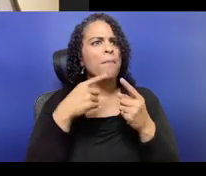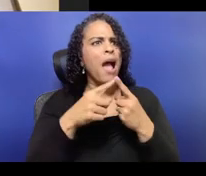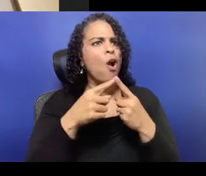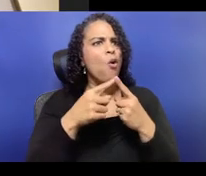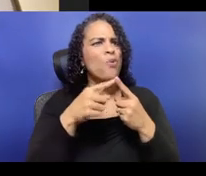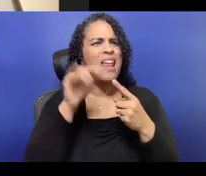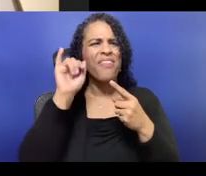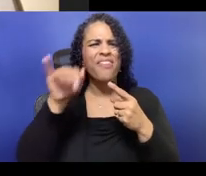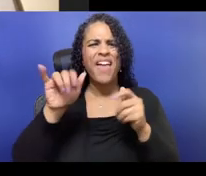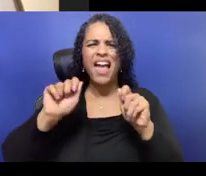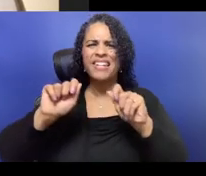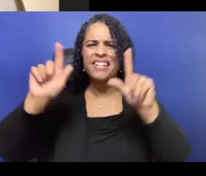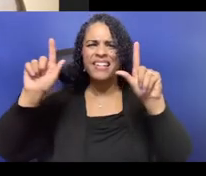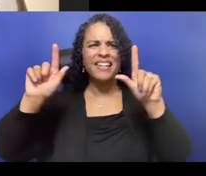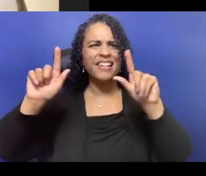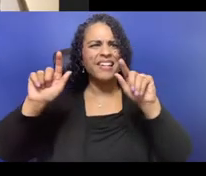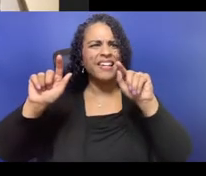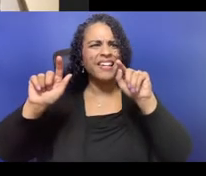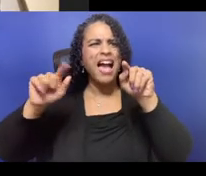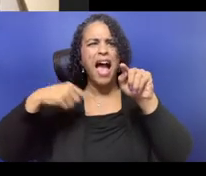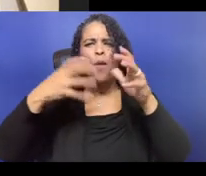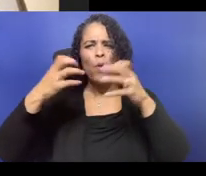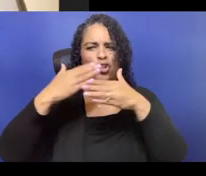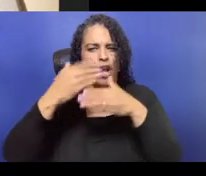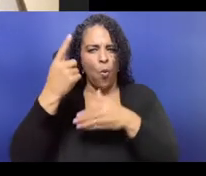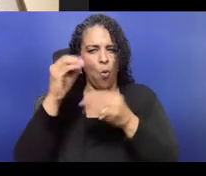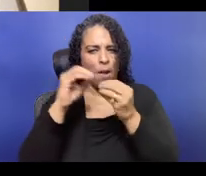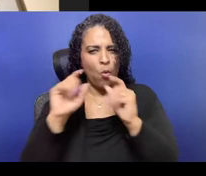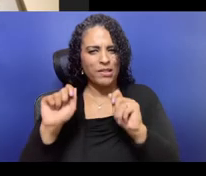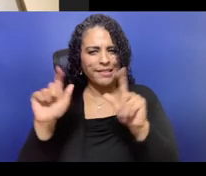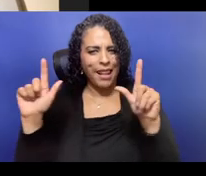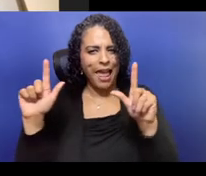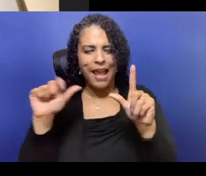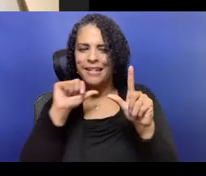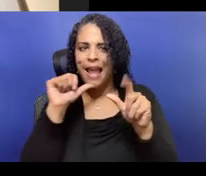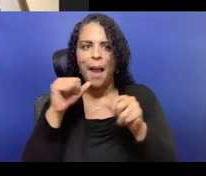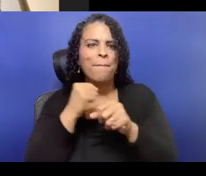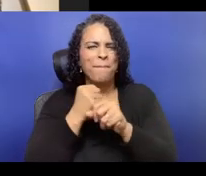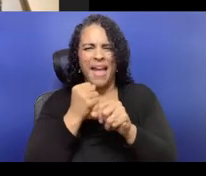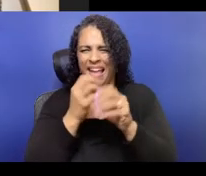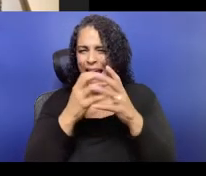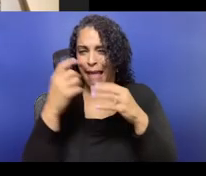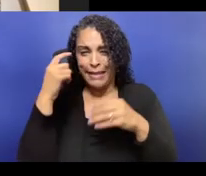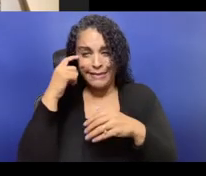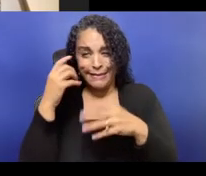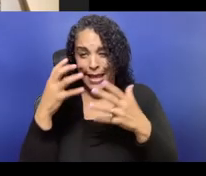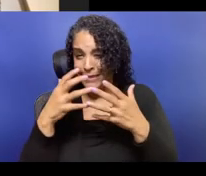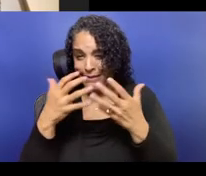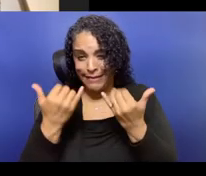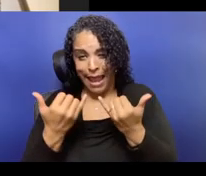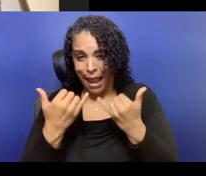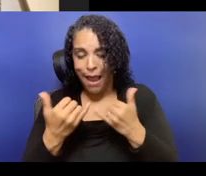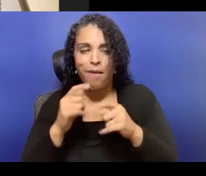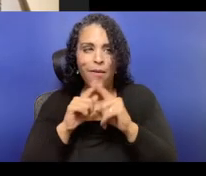because that's already public knowledge, anyway, Ronee. Yeah, my feedback to both questions